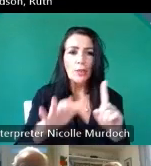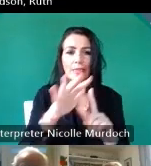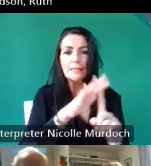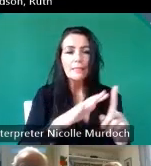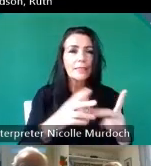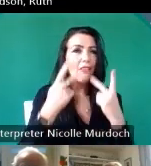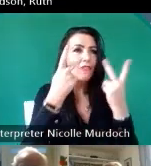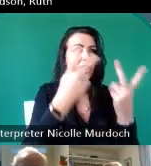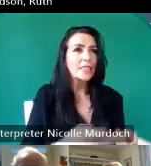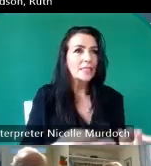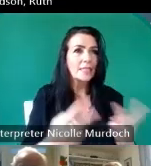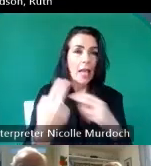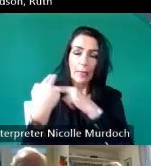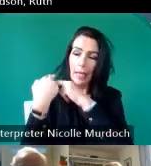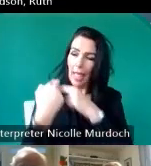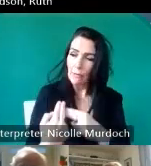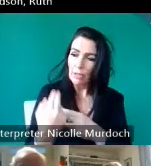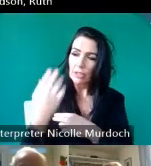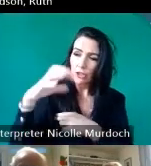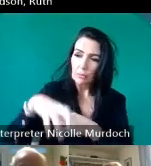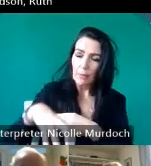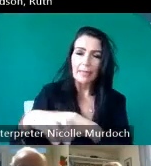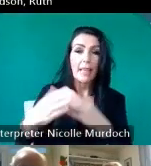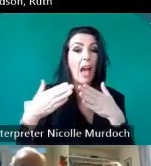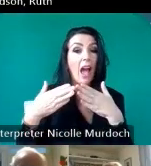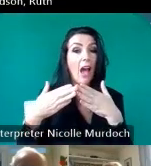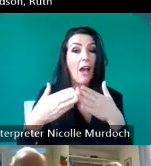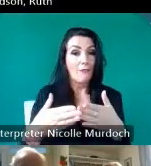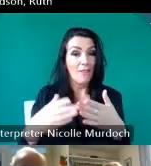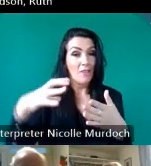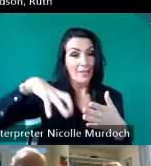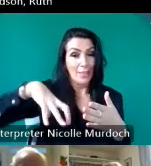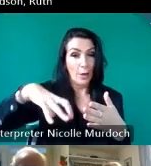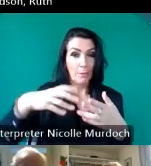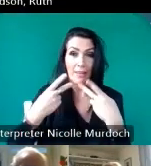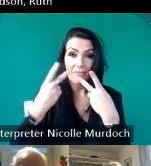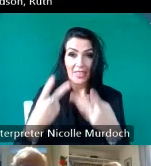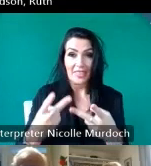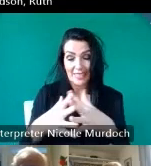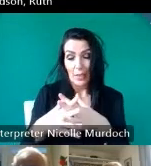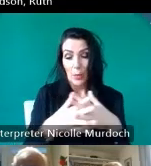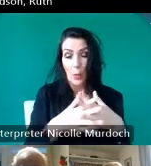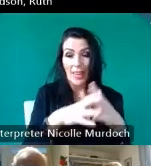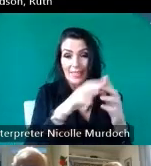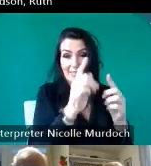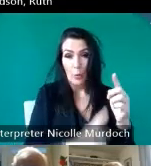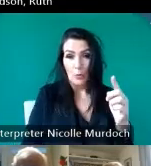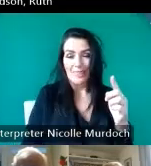spaces and fairy terminals appropriately on the west coast of Scotland throughout the summer last